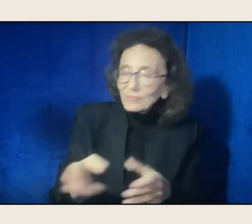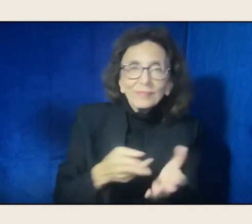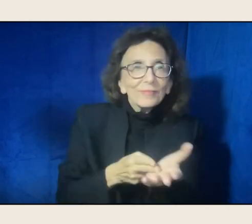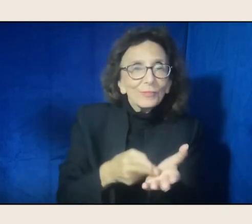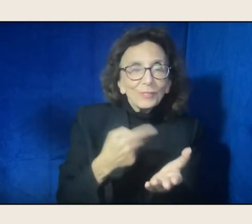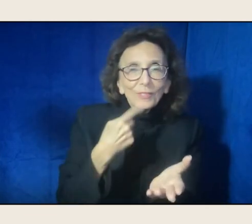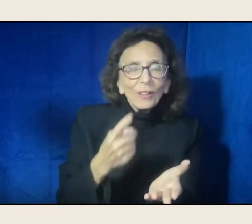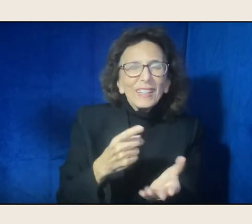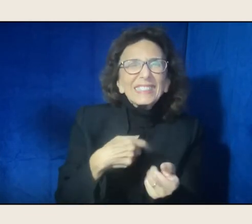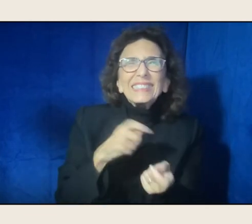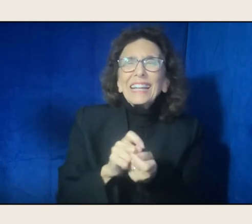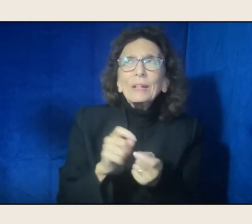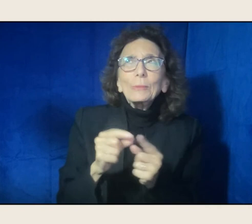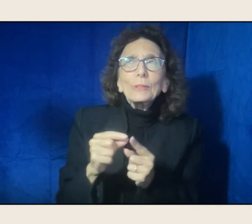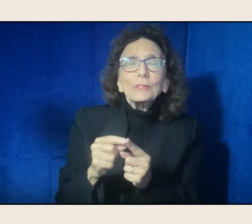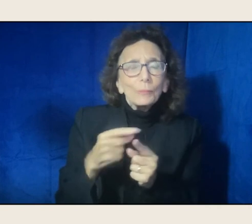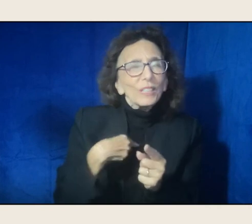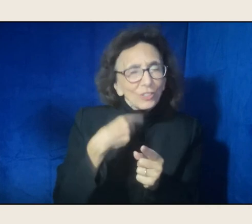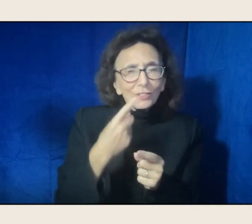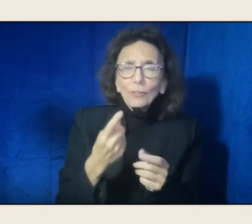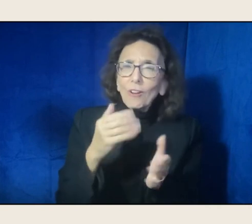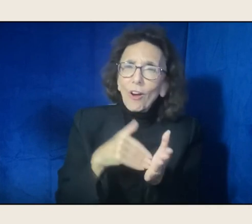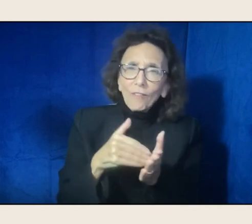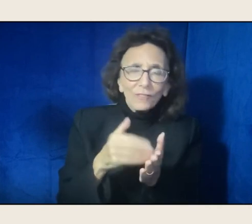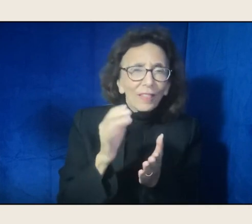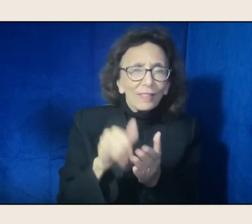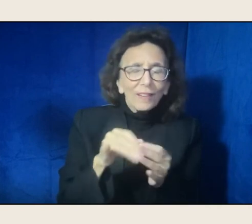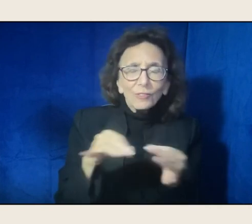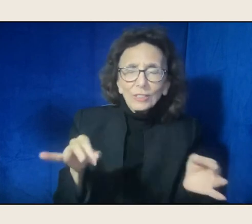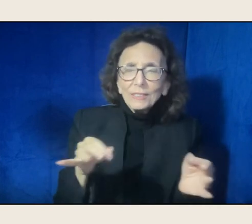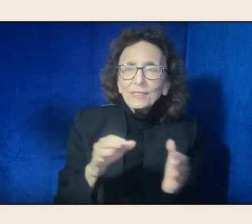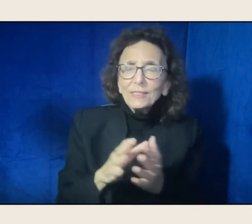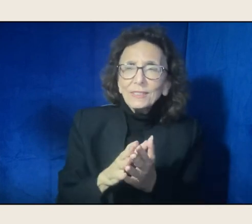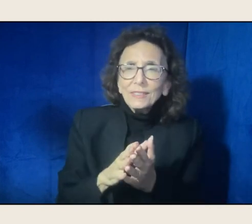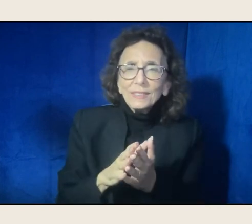She said it more than once, is that okay, well this is,